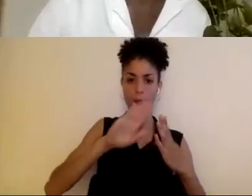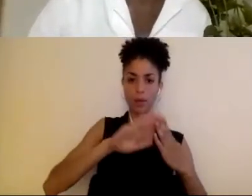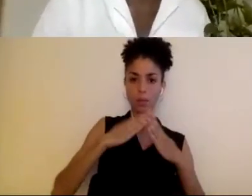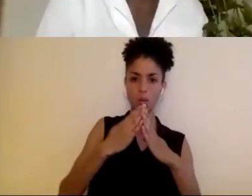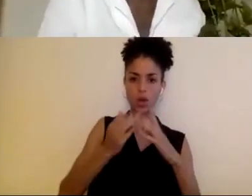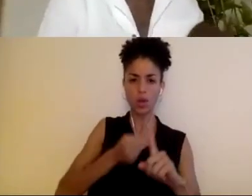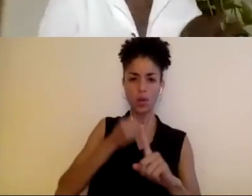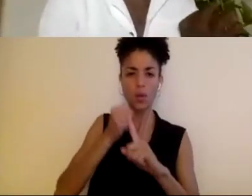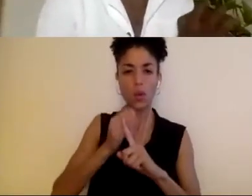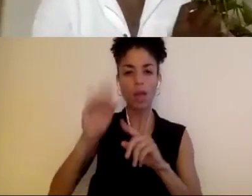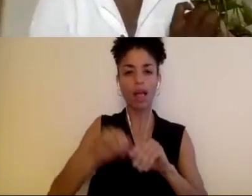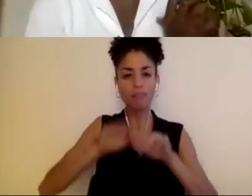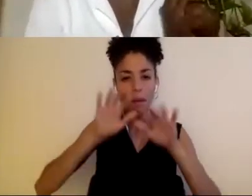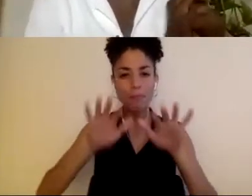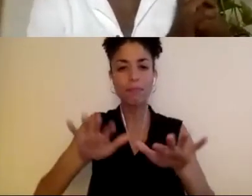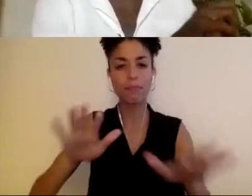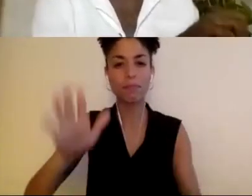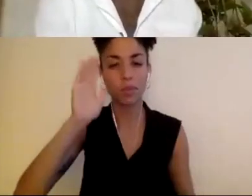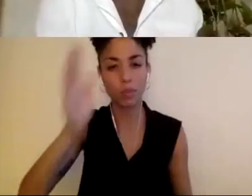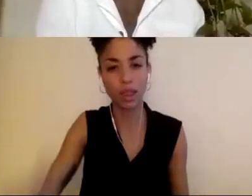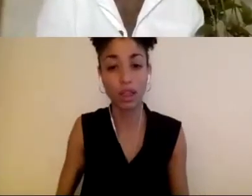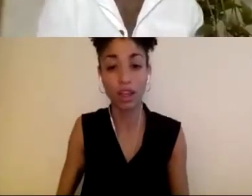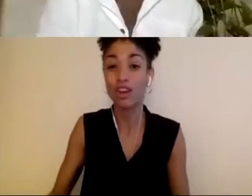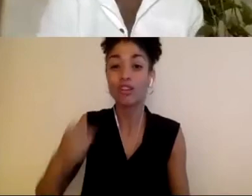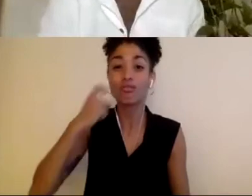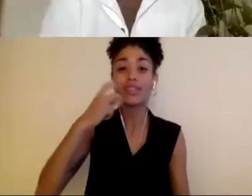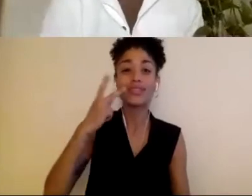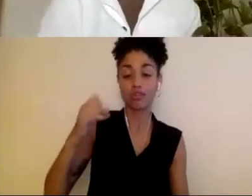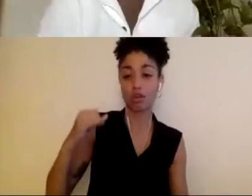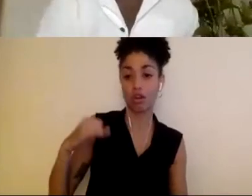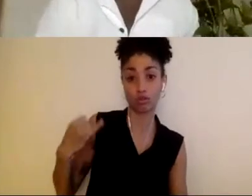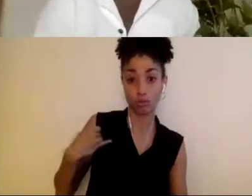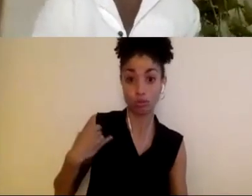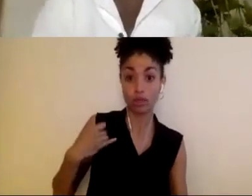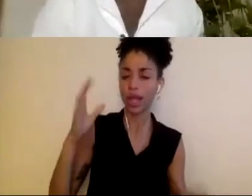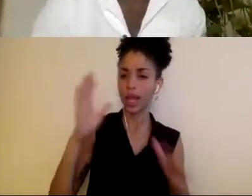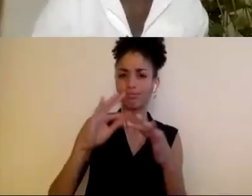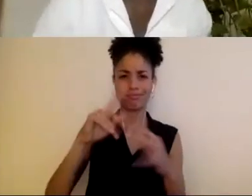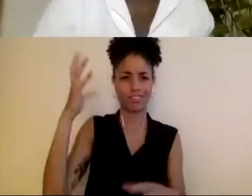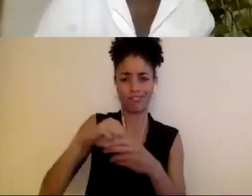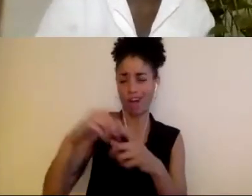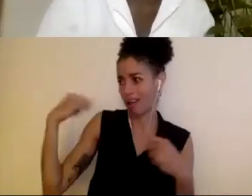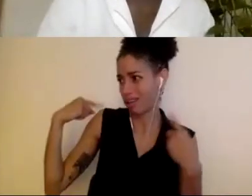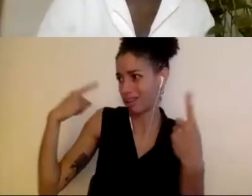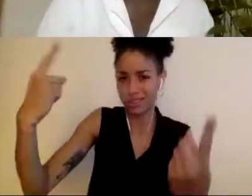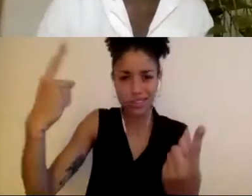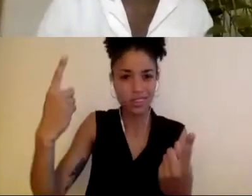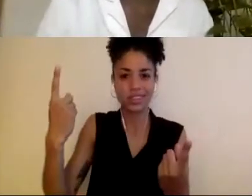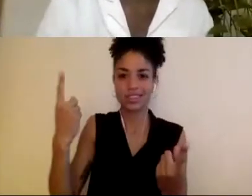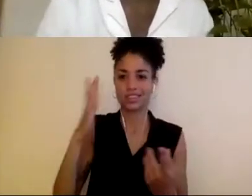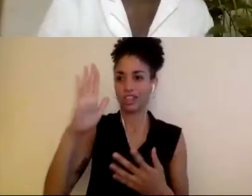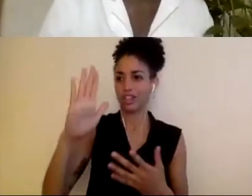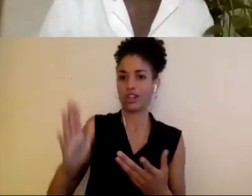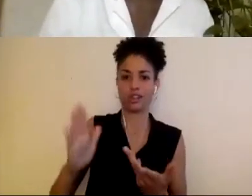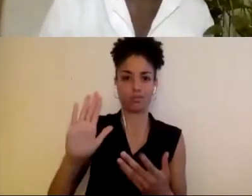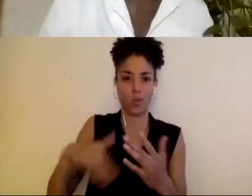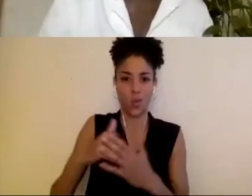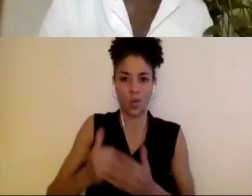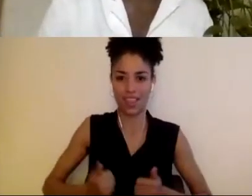this from having Judith Heumann speak. Someone-who's been involved in her whole life around this, and now we get to talk about it. And I want us to